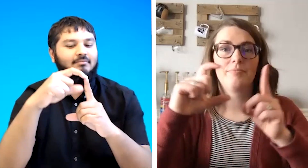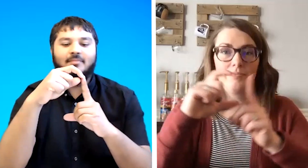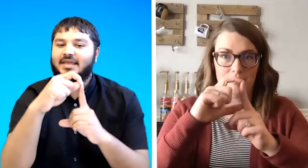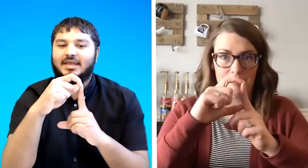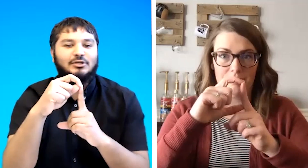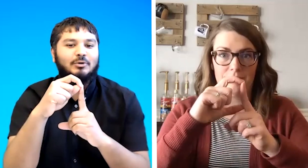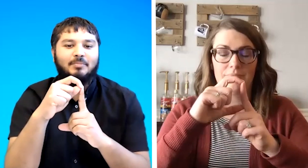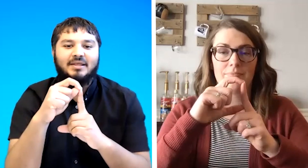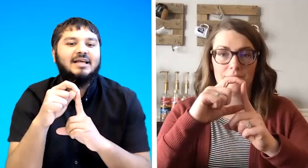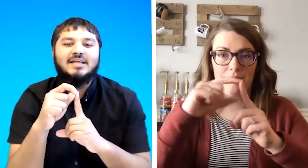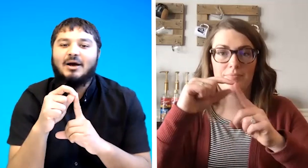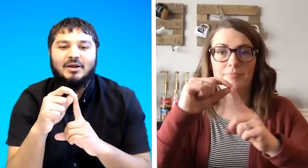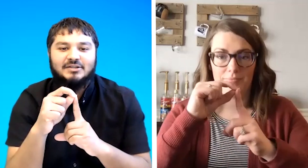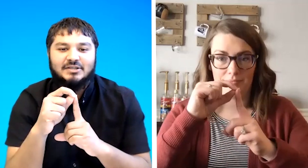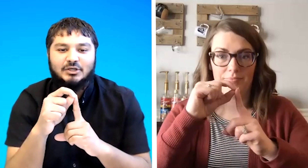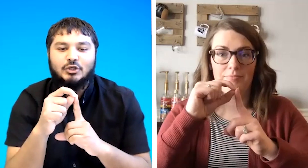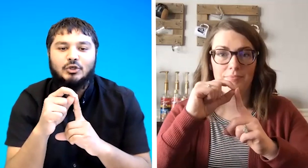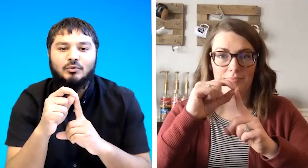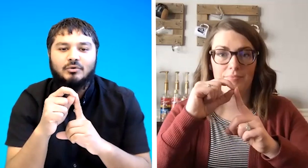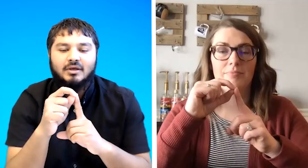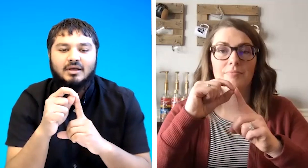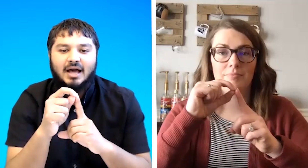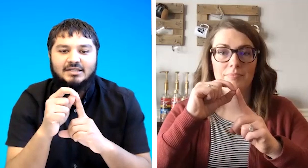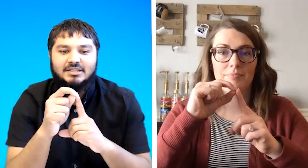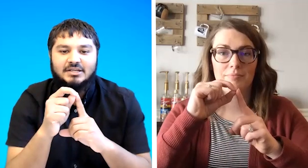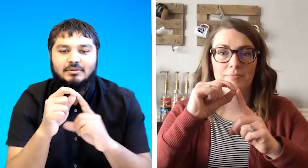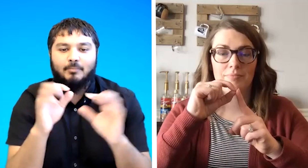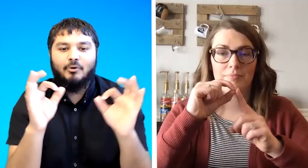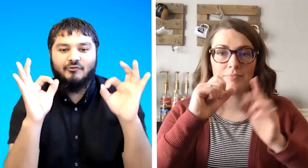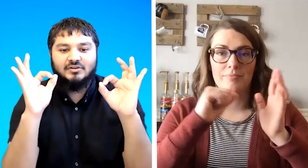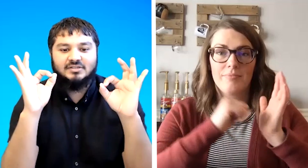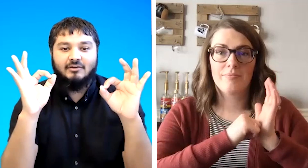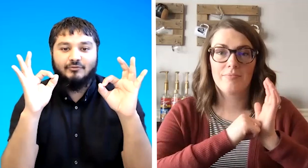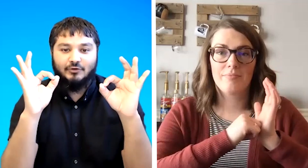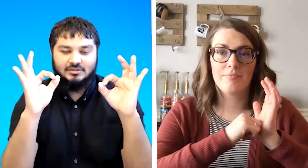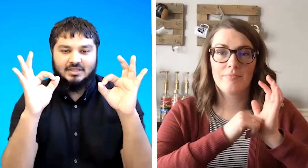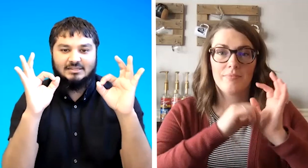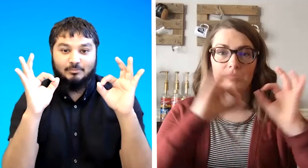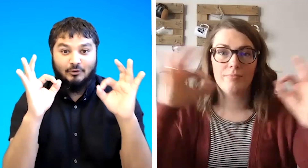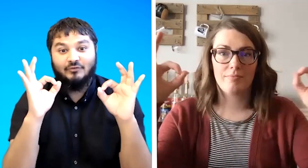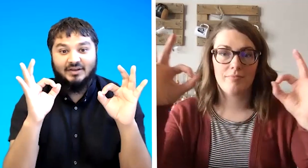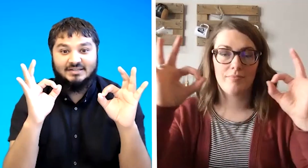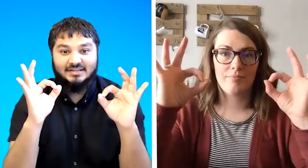make it into a p that's how i teach it q i teach the perfect sign first that's perfect